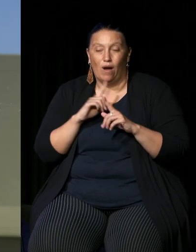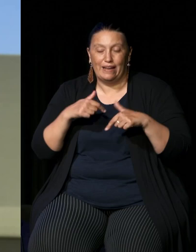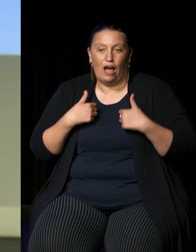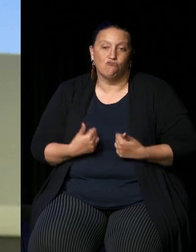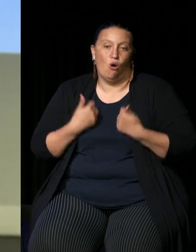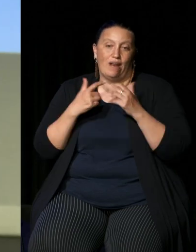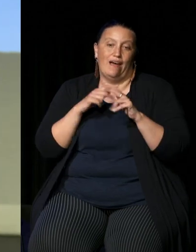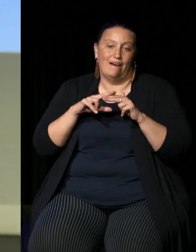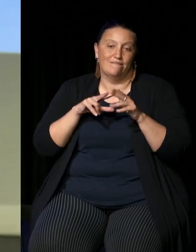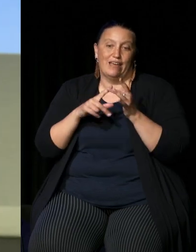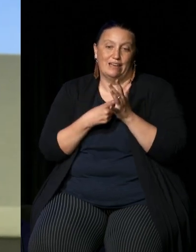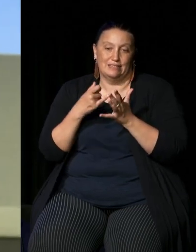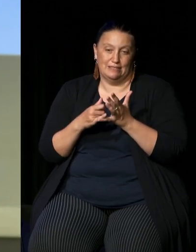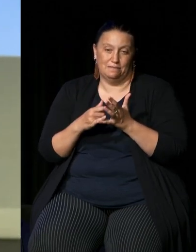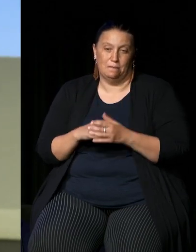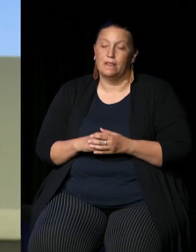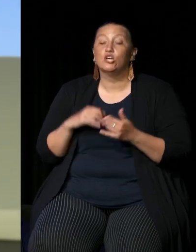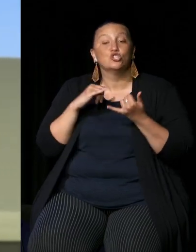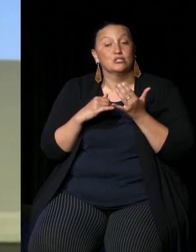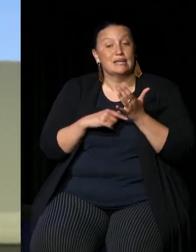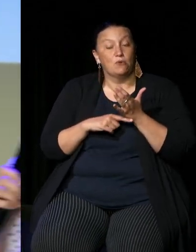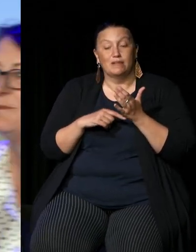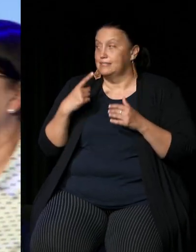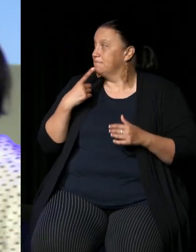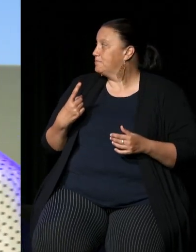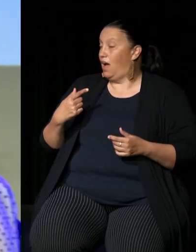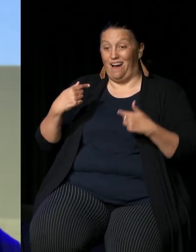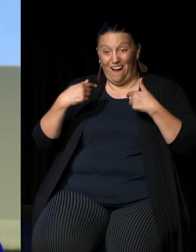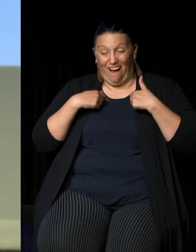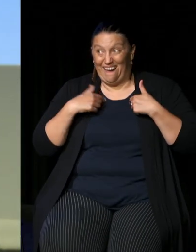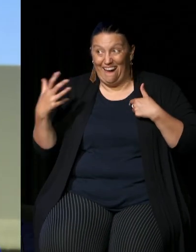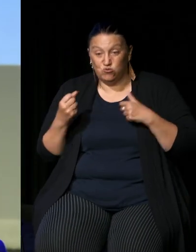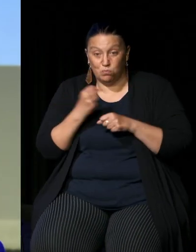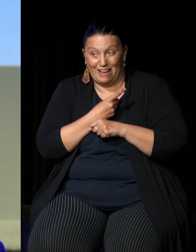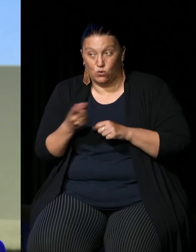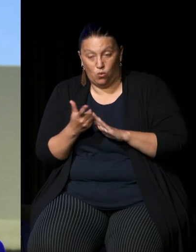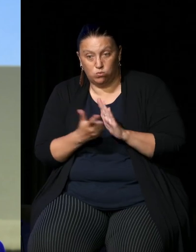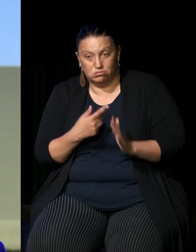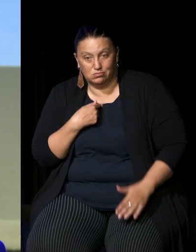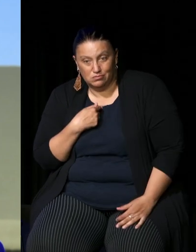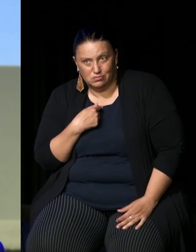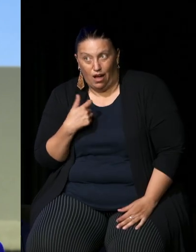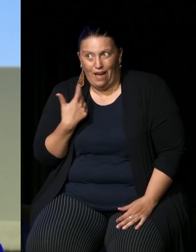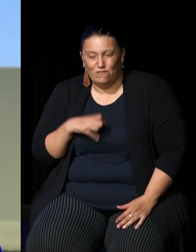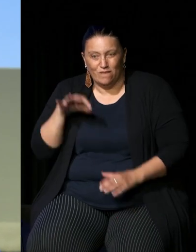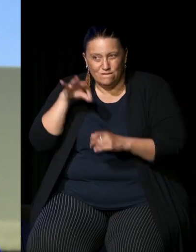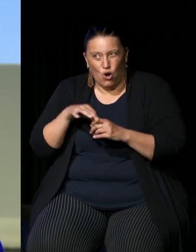and Robbie I'd add as the someone who has to make those laws and pass the legislation that's there